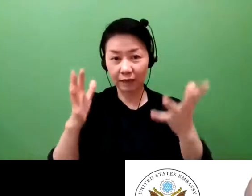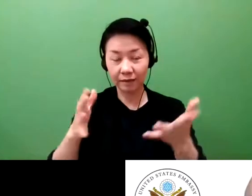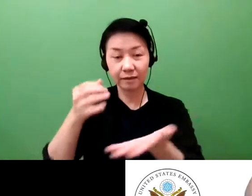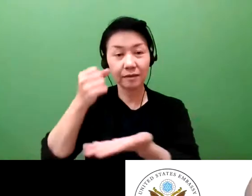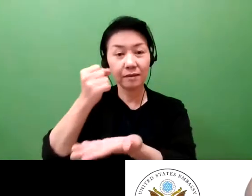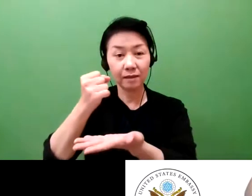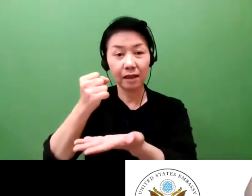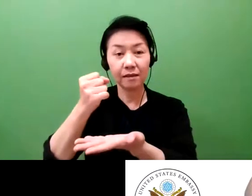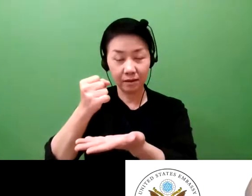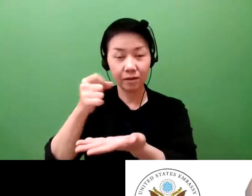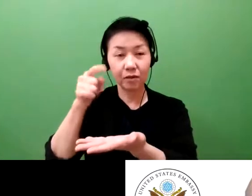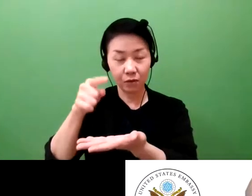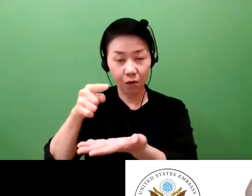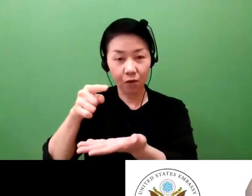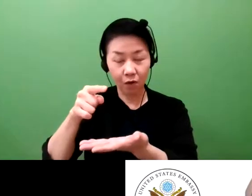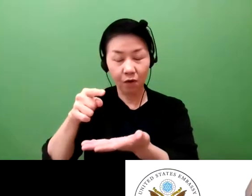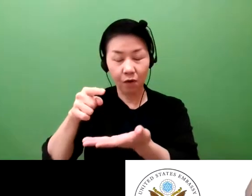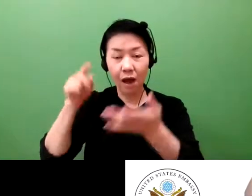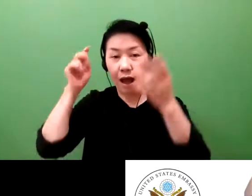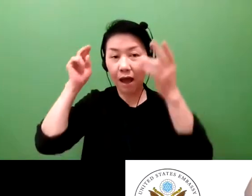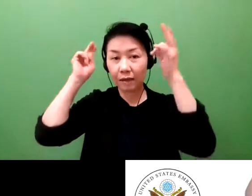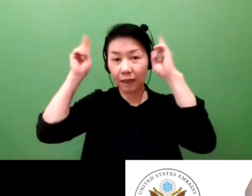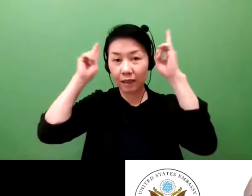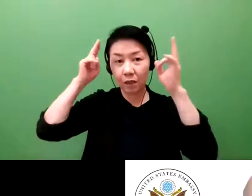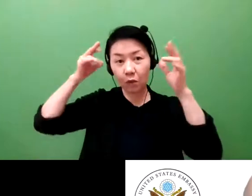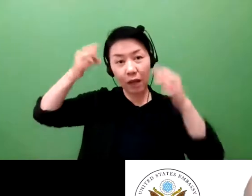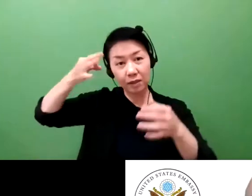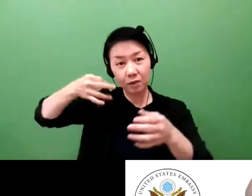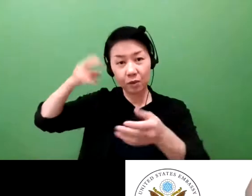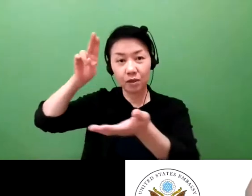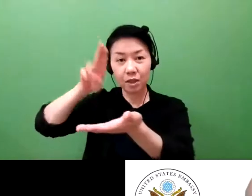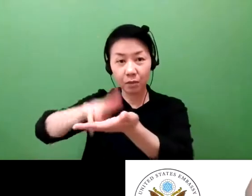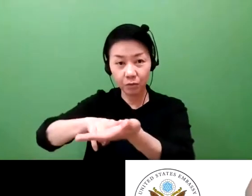a way forward to get financing and to grow to provide